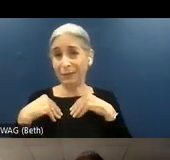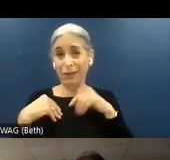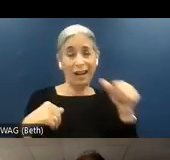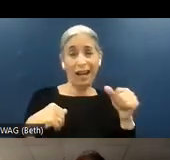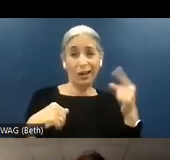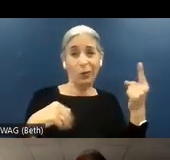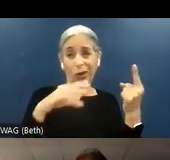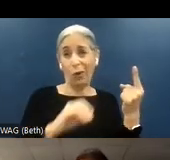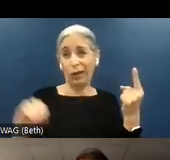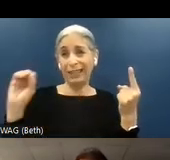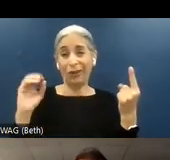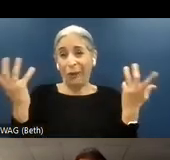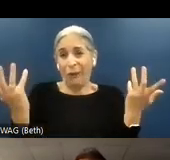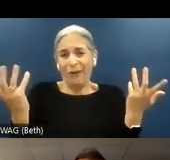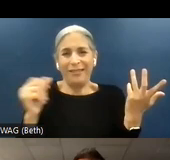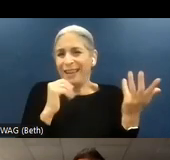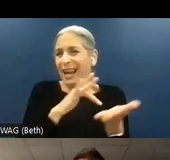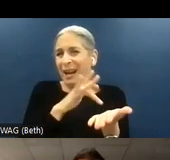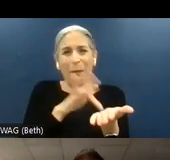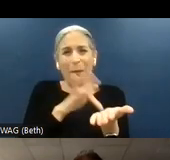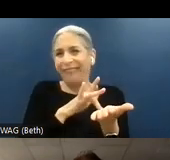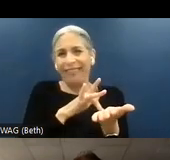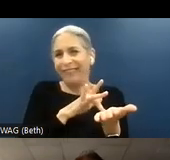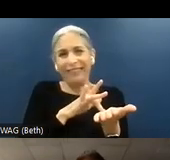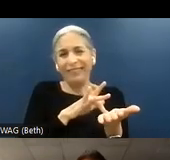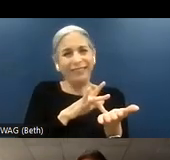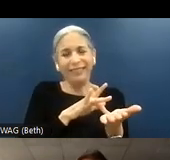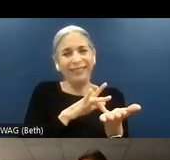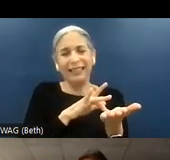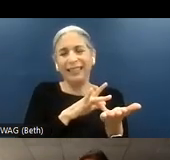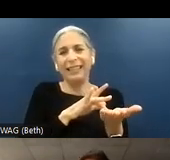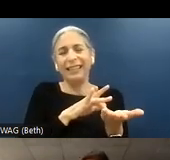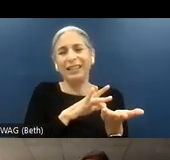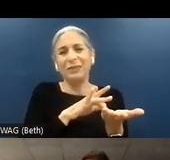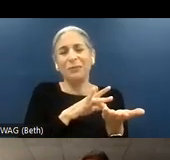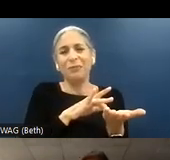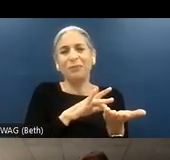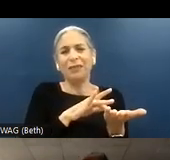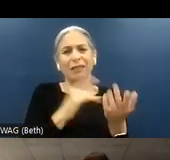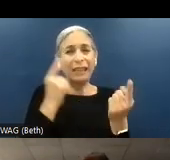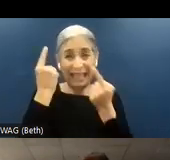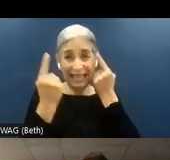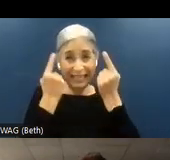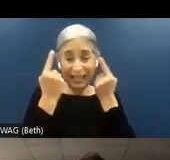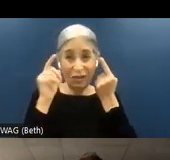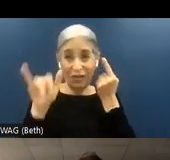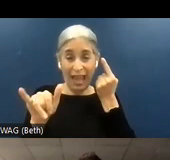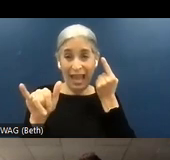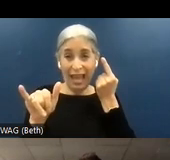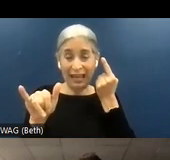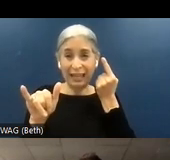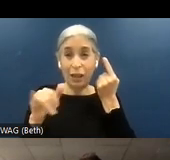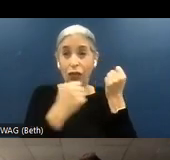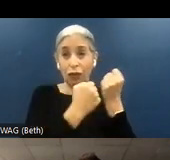is no middle way; right? And consider that because of the way it is structured, you have